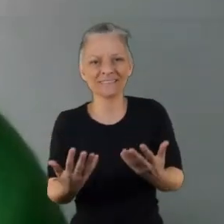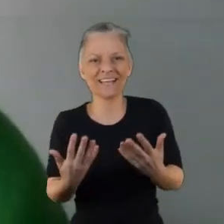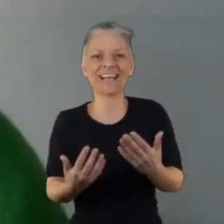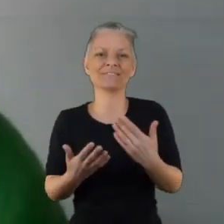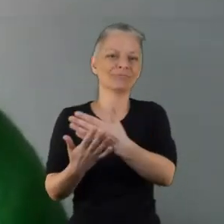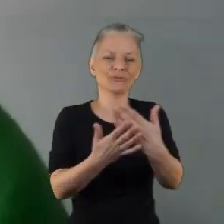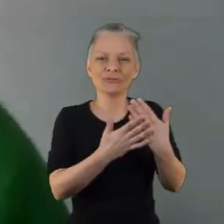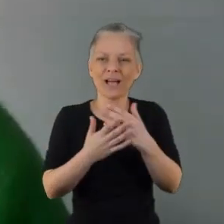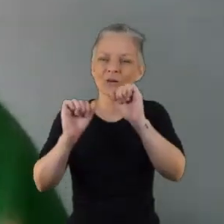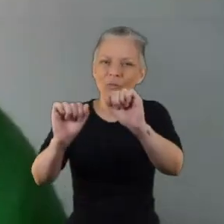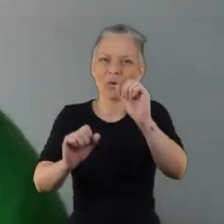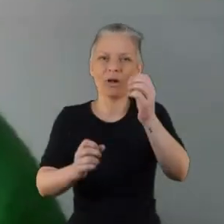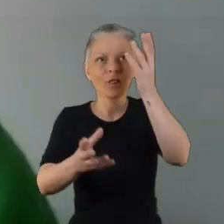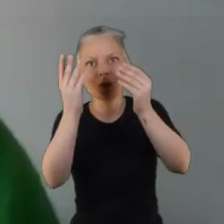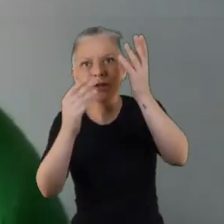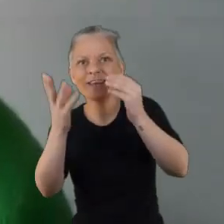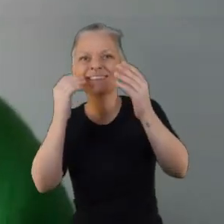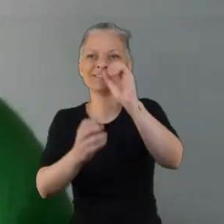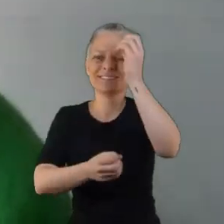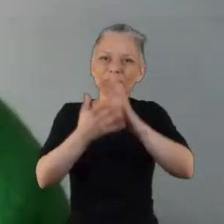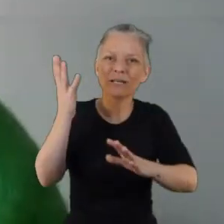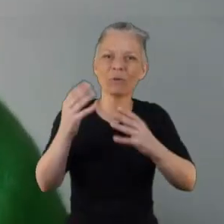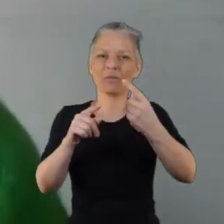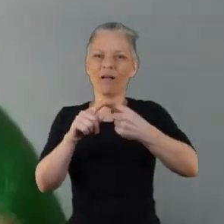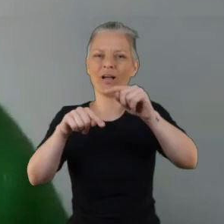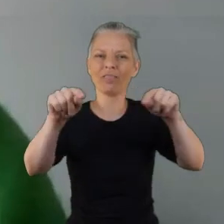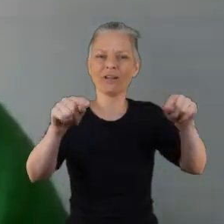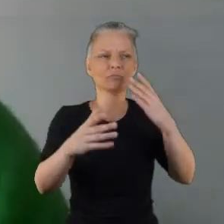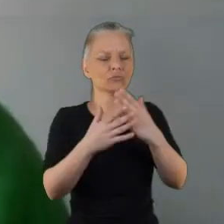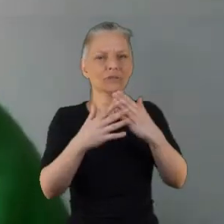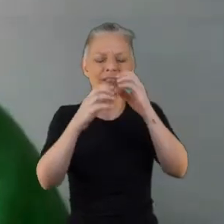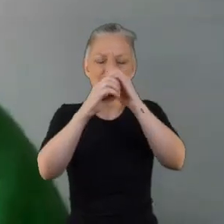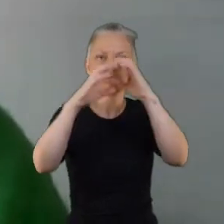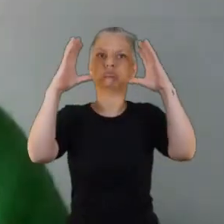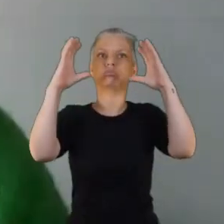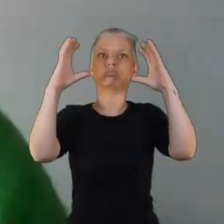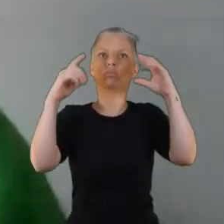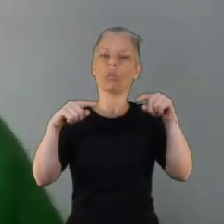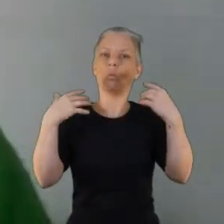along today to share your learning and your experience with others. It's really been insightful to hear from you and I've certainly